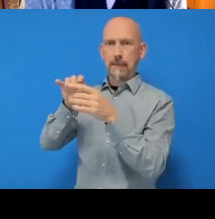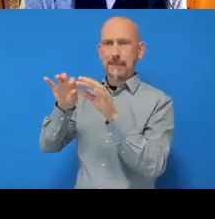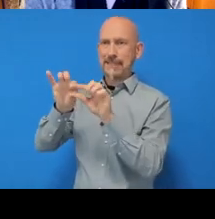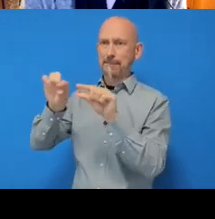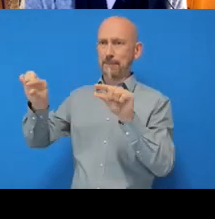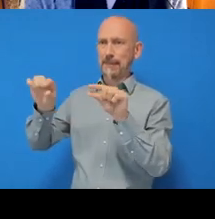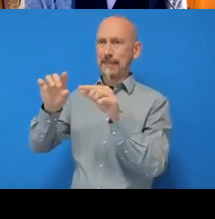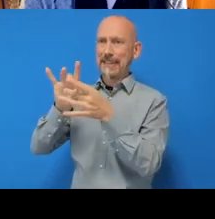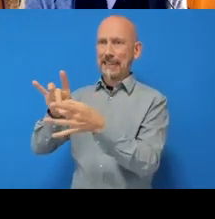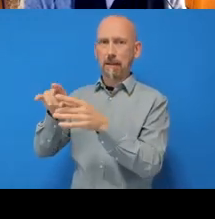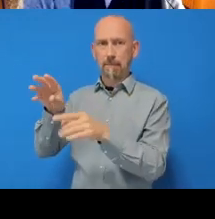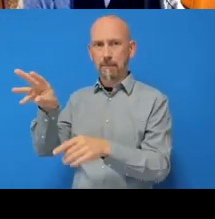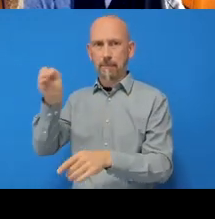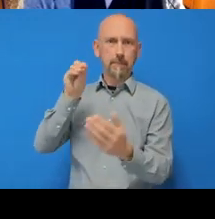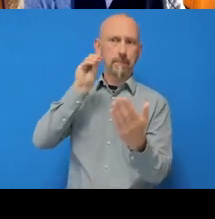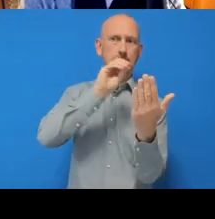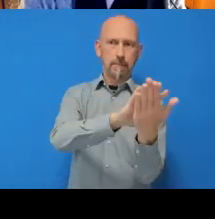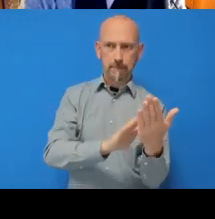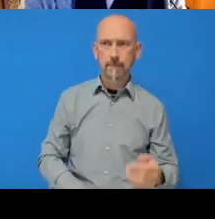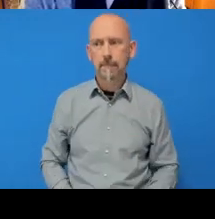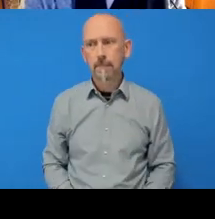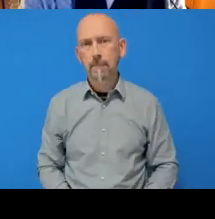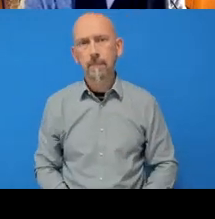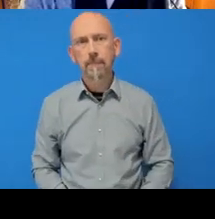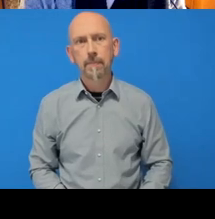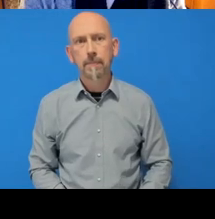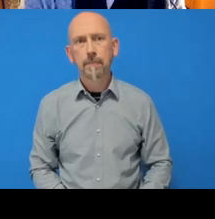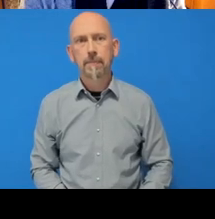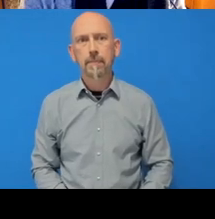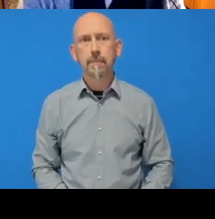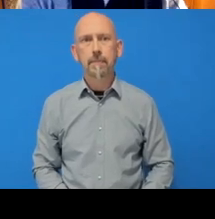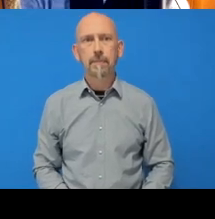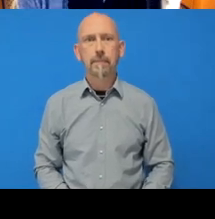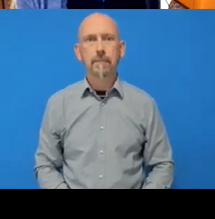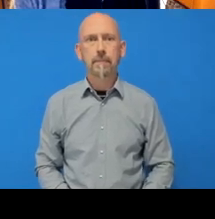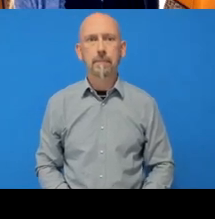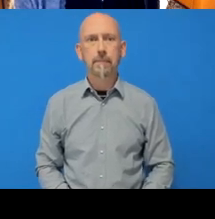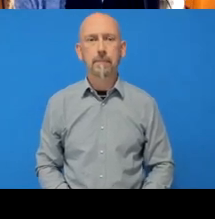And then I can paste it in here. I’m just going to put it on my Desktop.